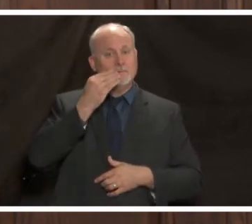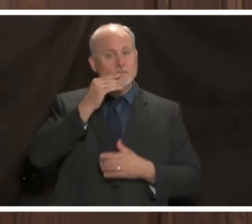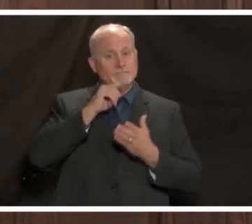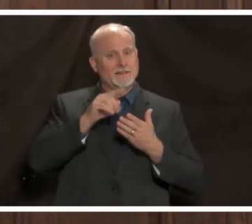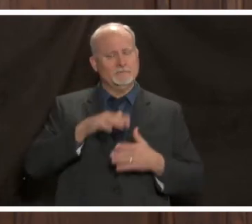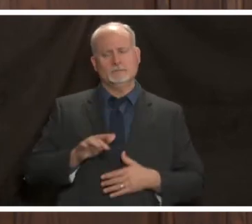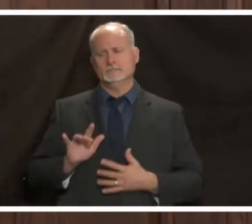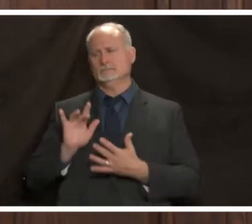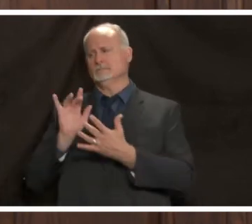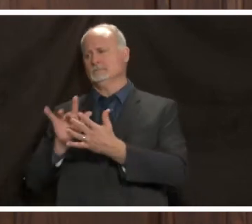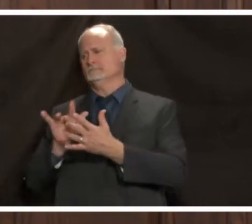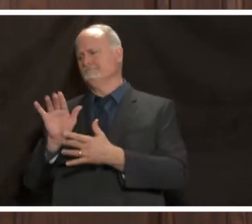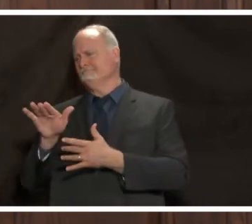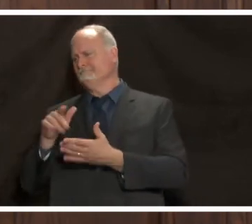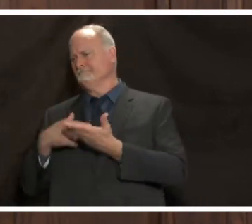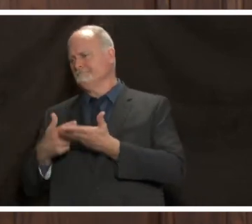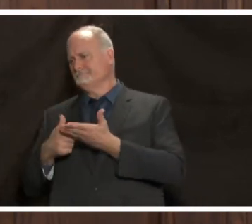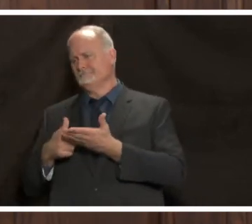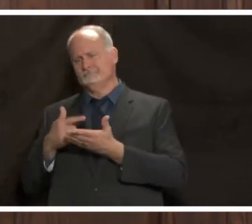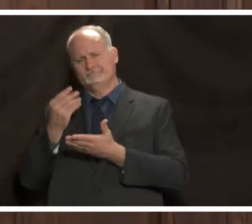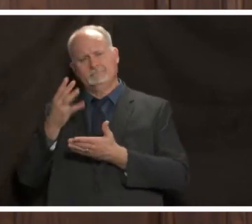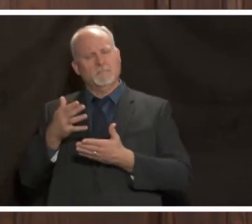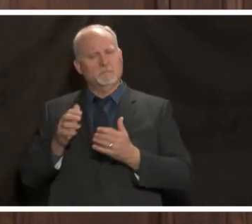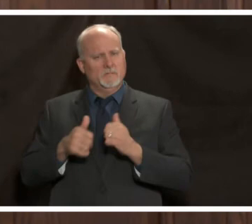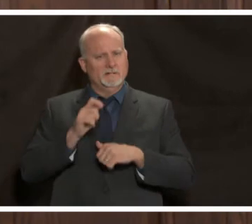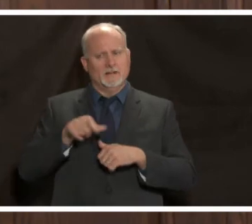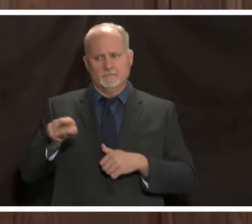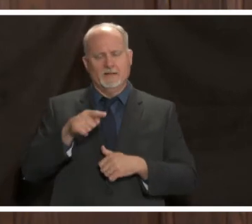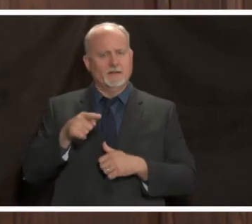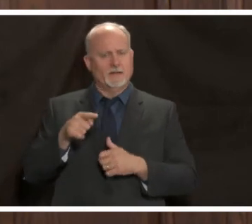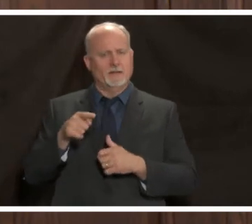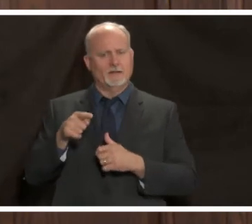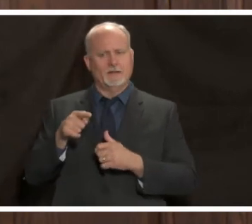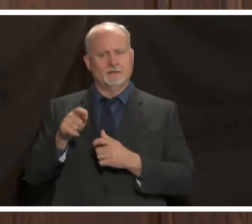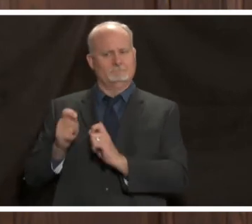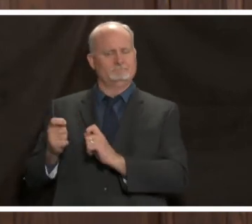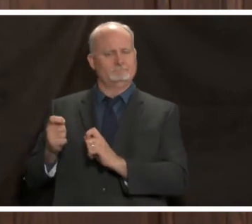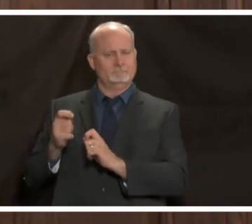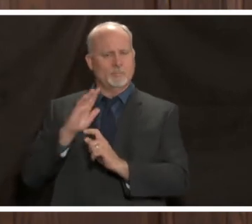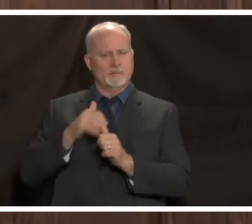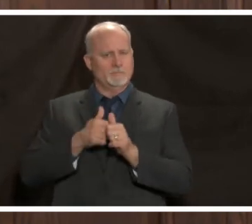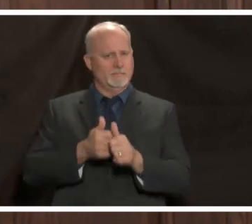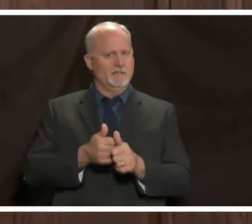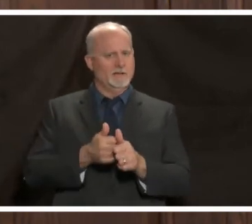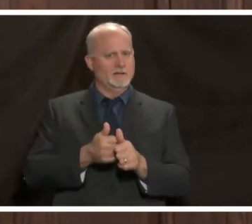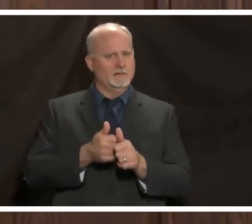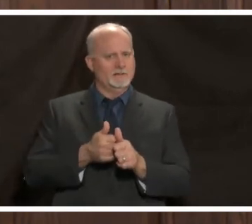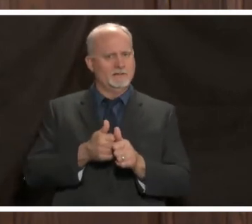to them and talk to them and generally speaking we get them to comply we really want to work with